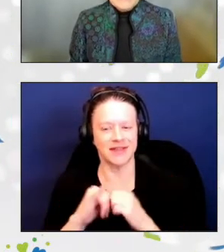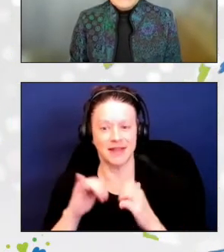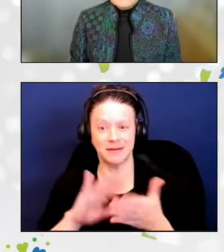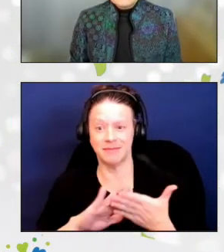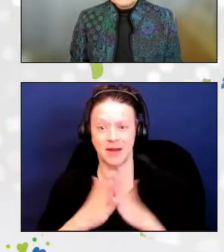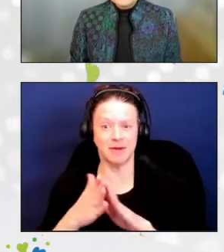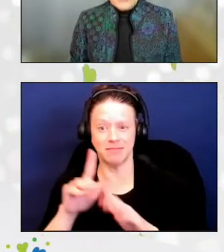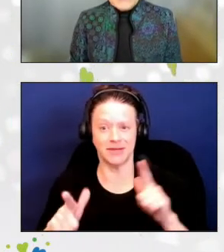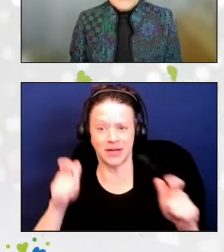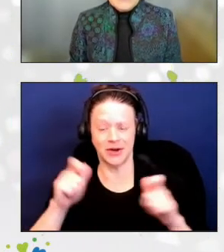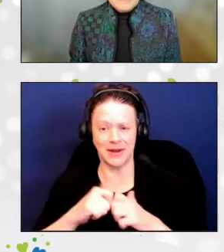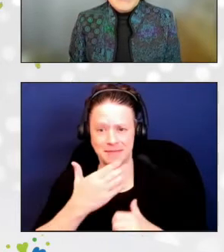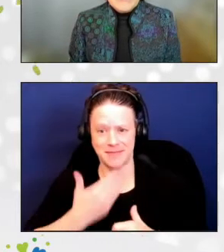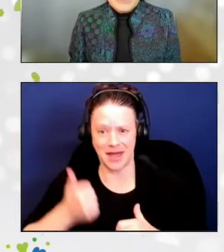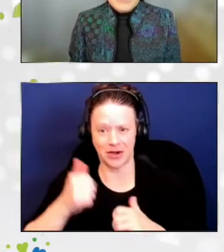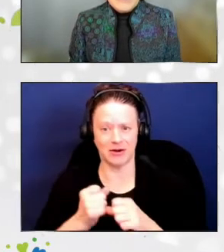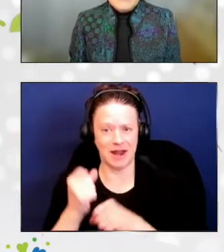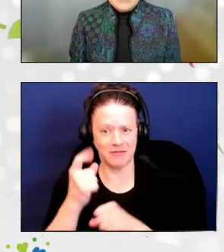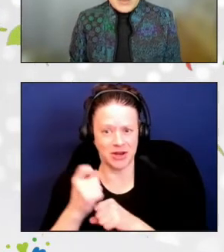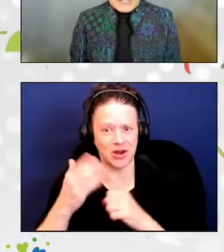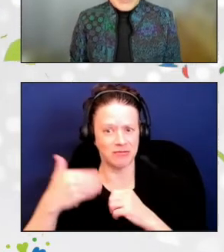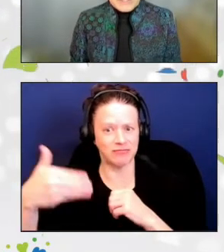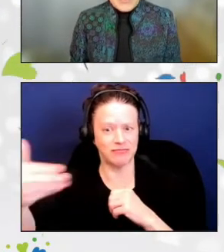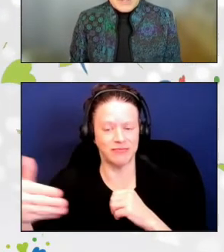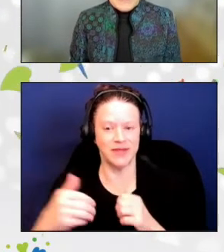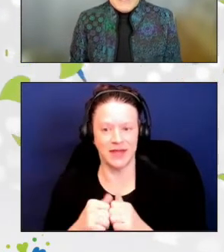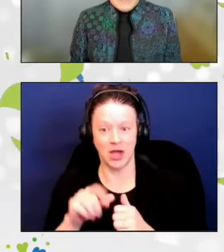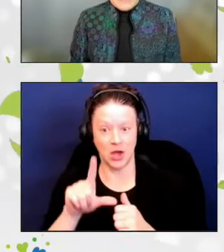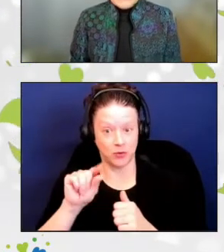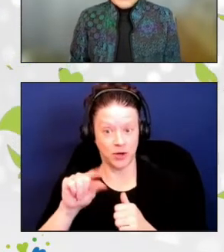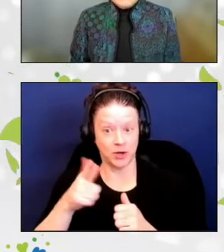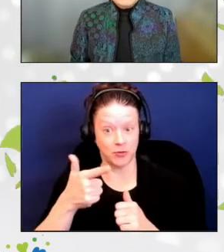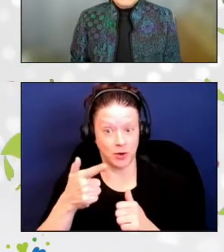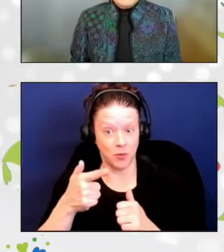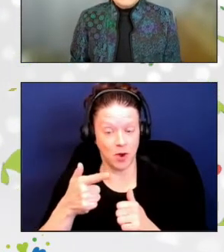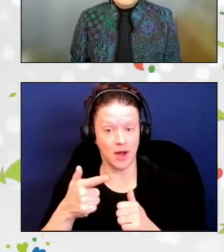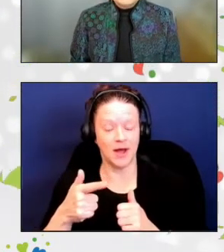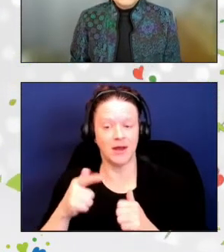collecting twice as much food in 2021 as in 2020.